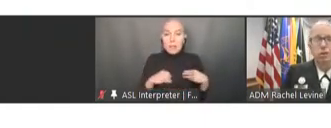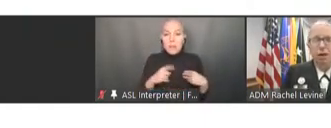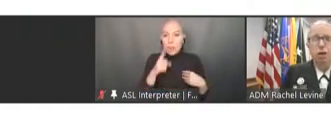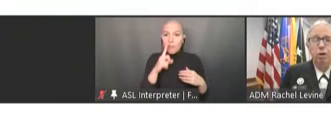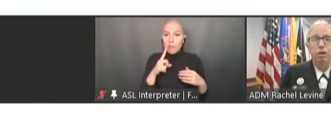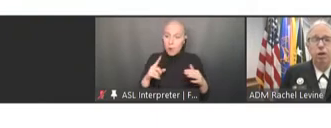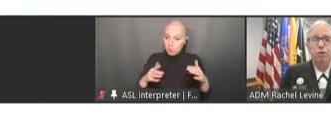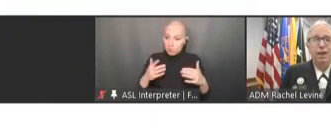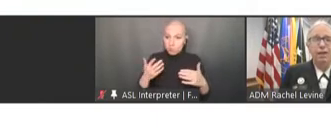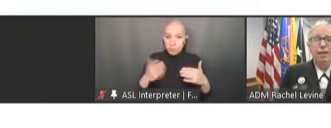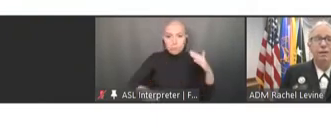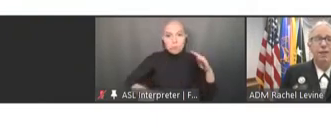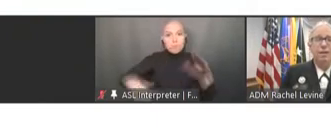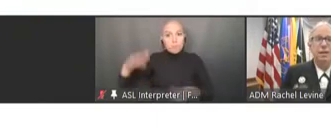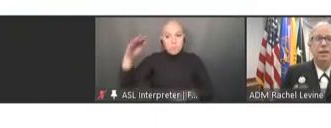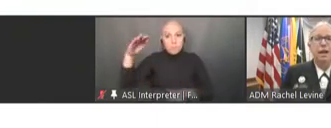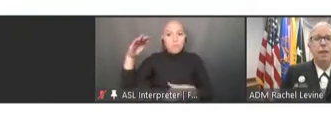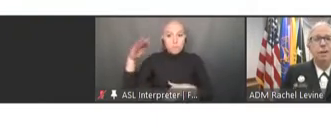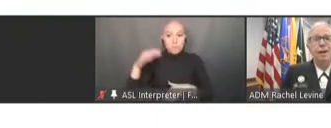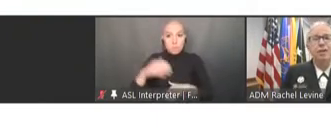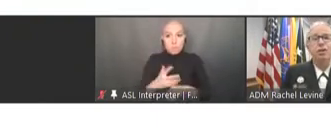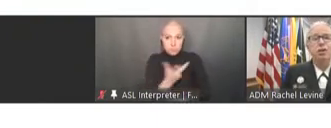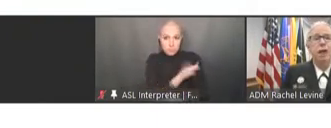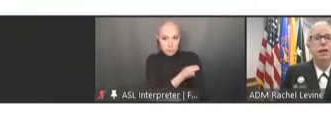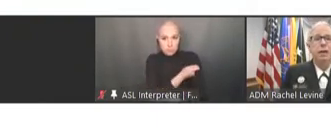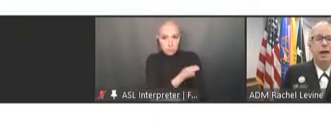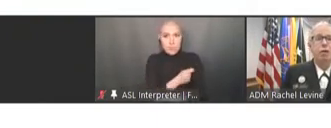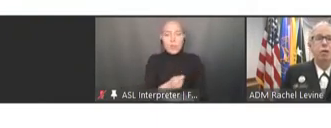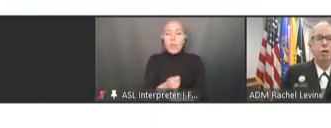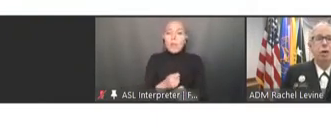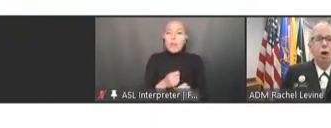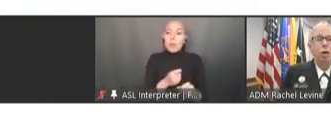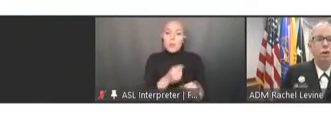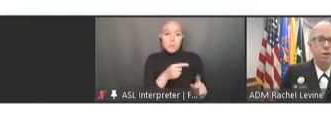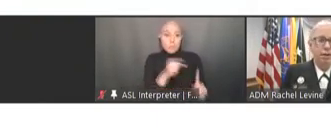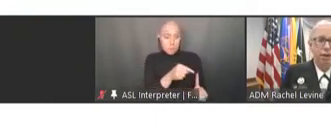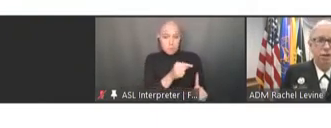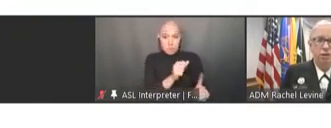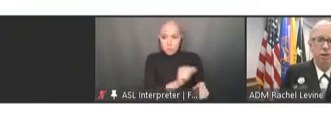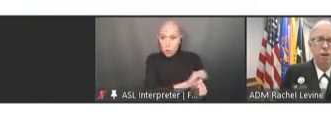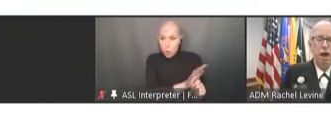about COVID -- the COVID-19 vaccine. But I'm actually talking about all immunizations,